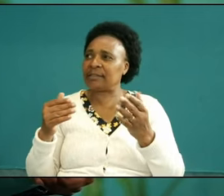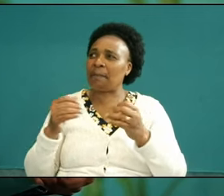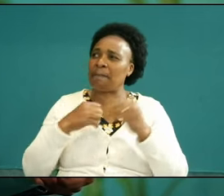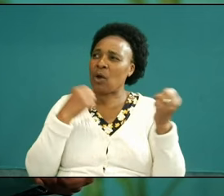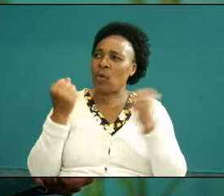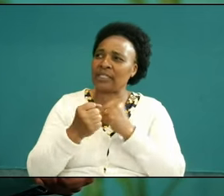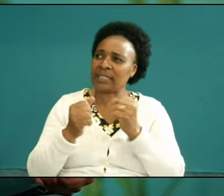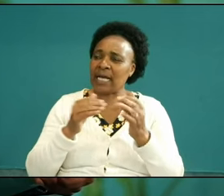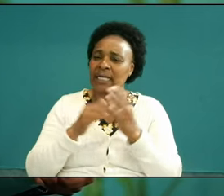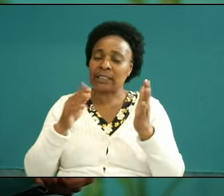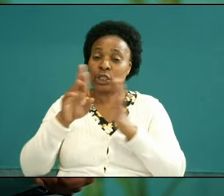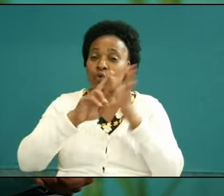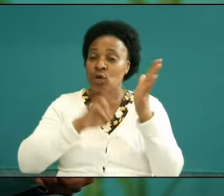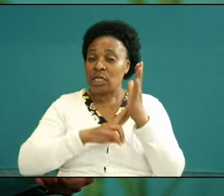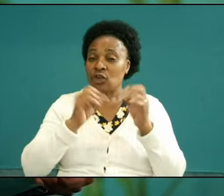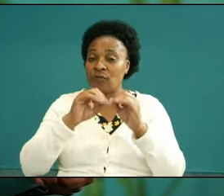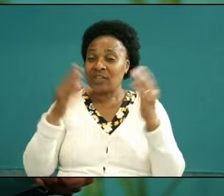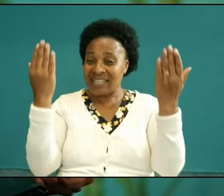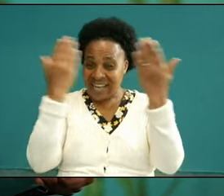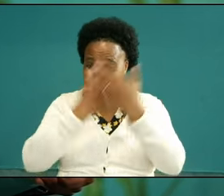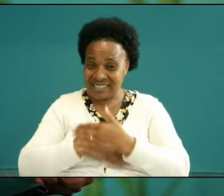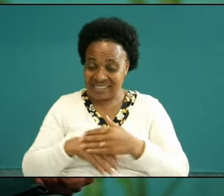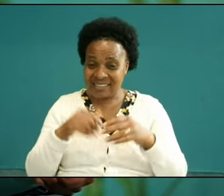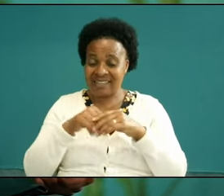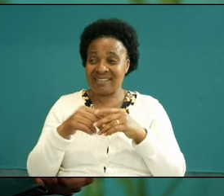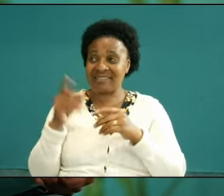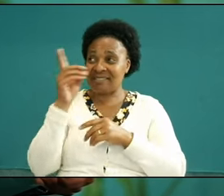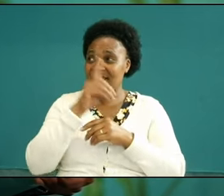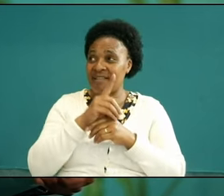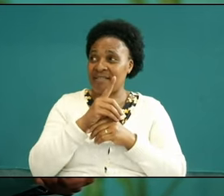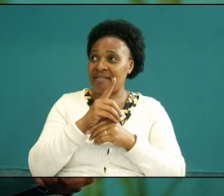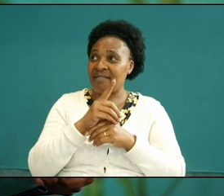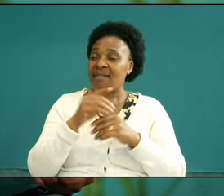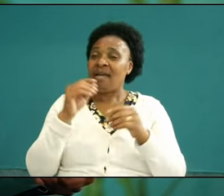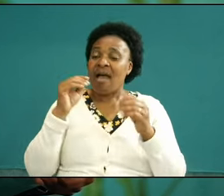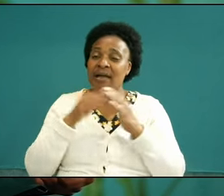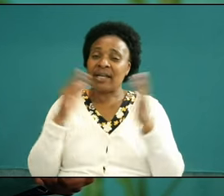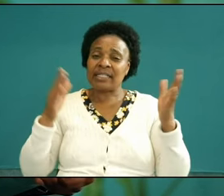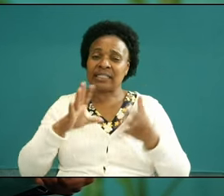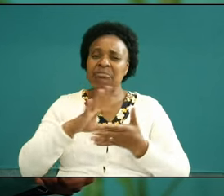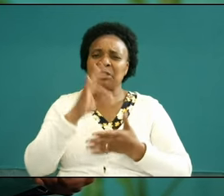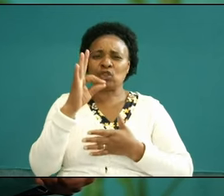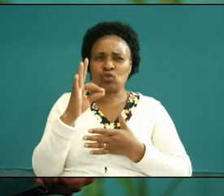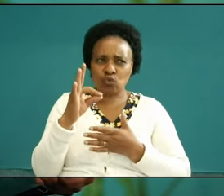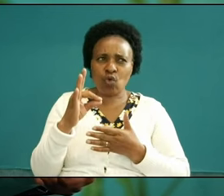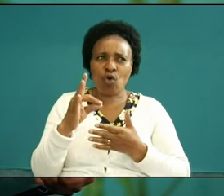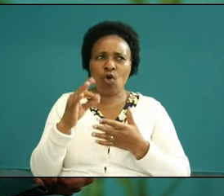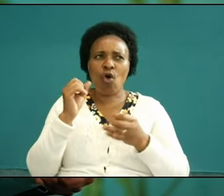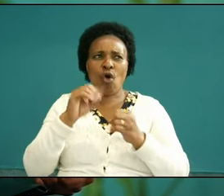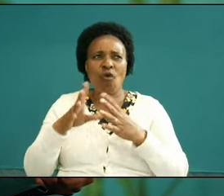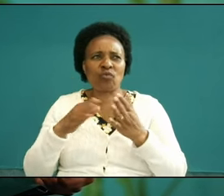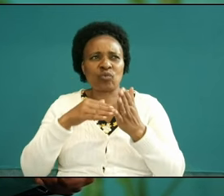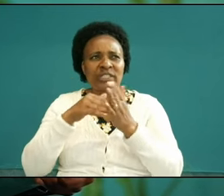the rulers of the darkness of this age against a spiritual host of wickedness in the Heavenly